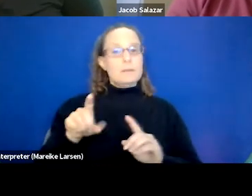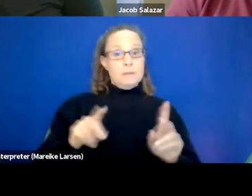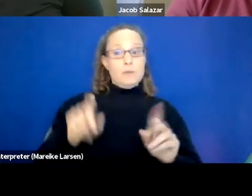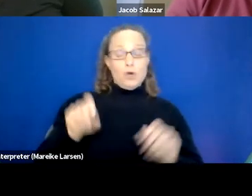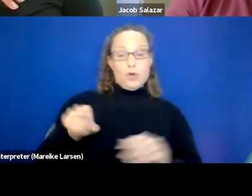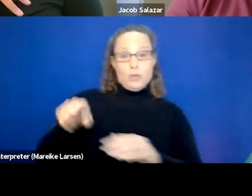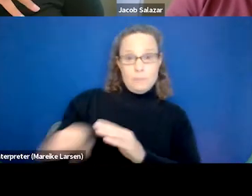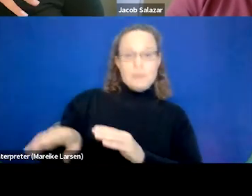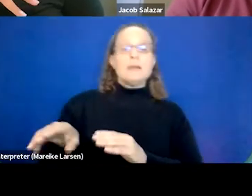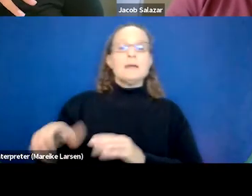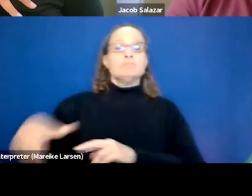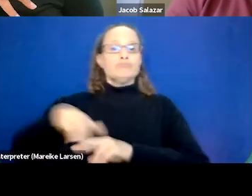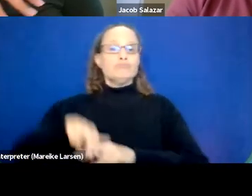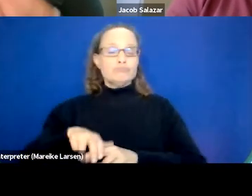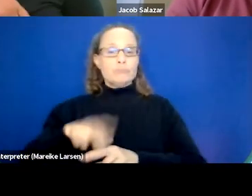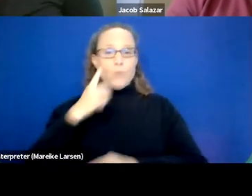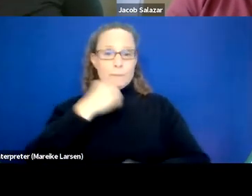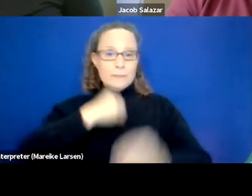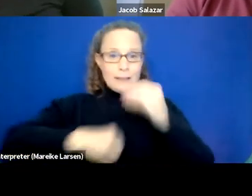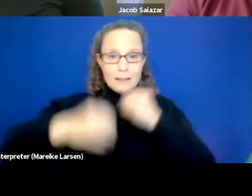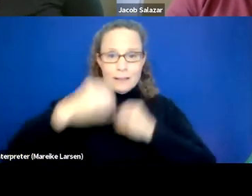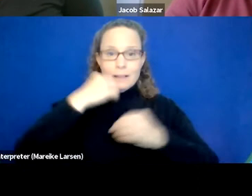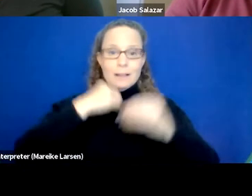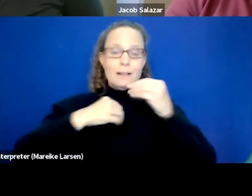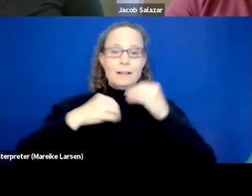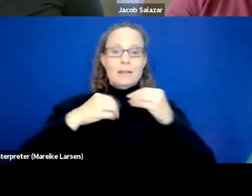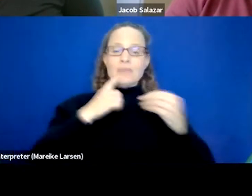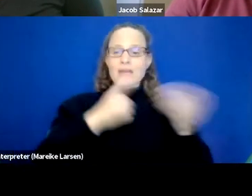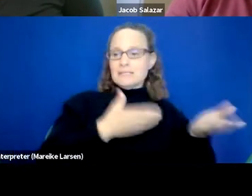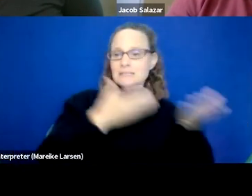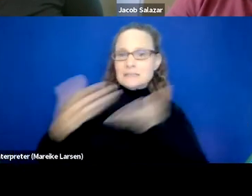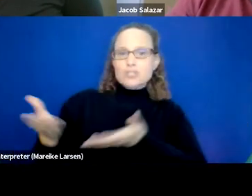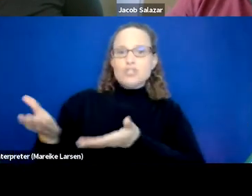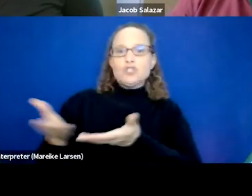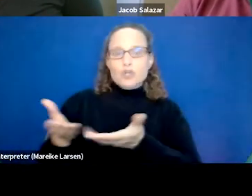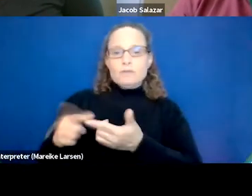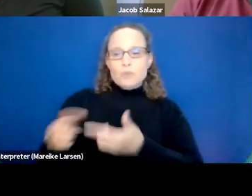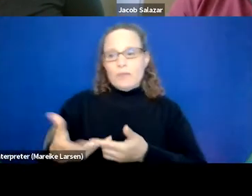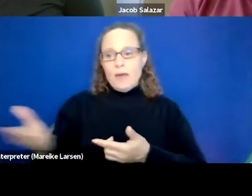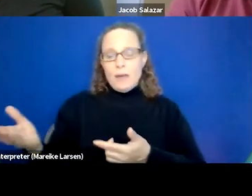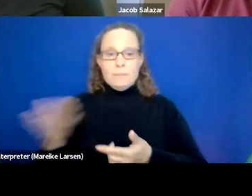and have a sit down meal that gets served to them. So these are folks who are experiencing homelessness.